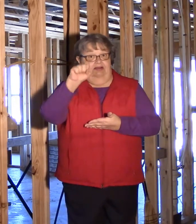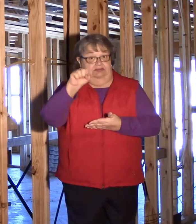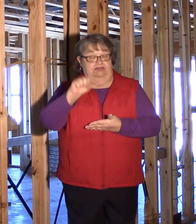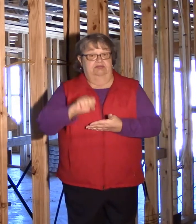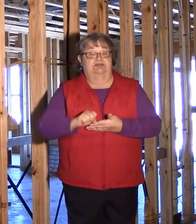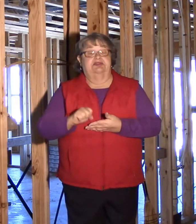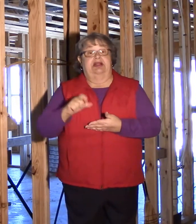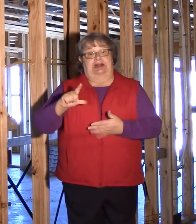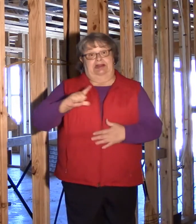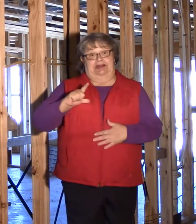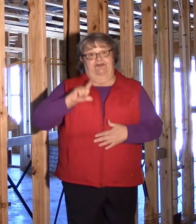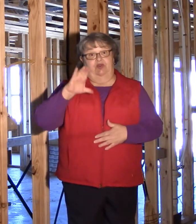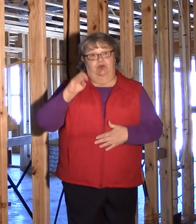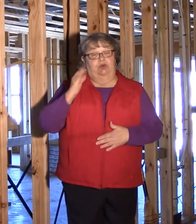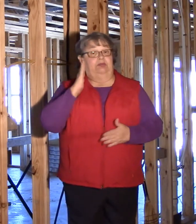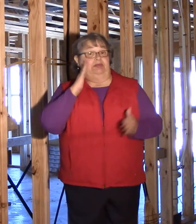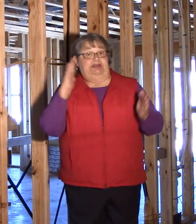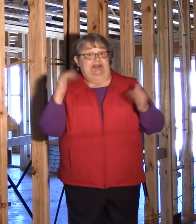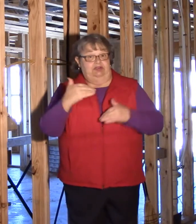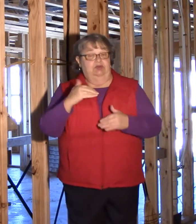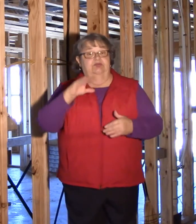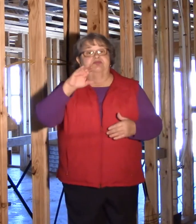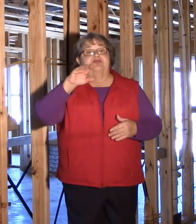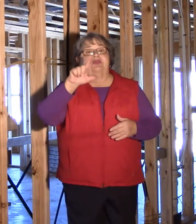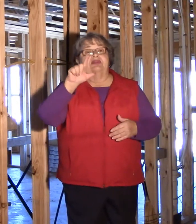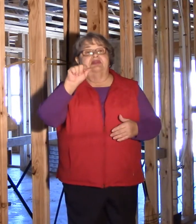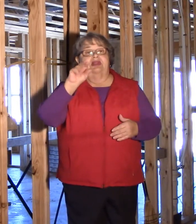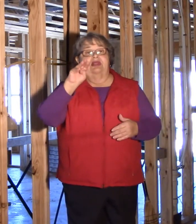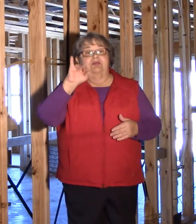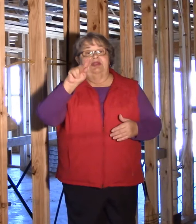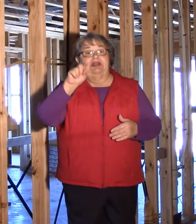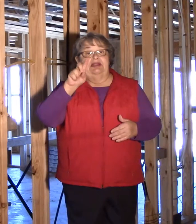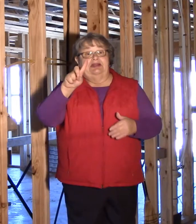In the living room and bedroom, the floor will be laminated wood.